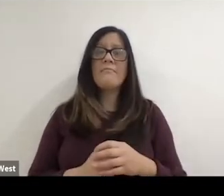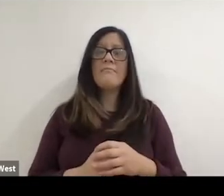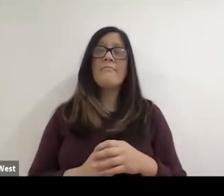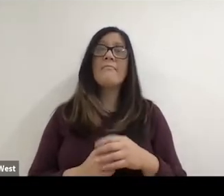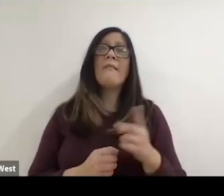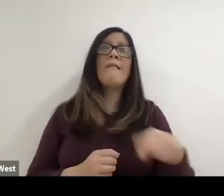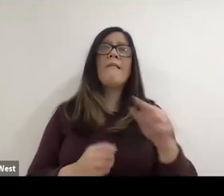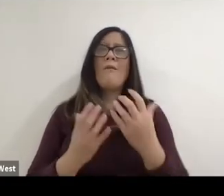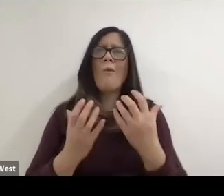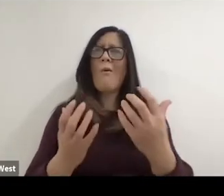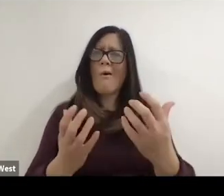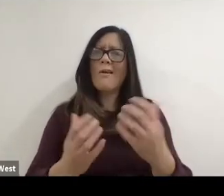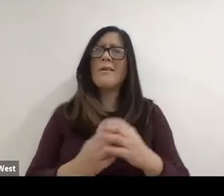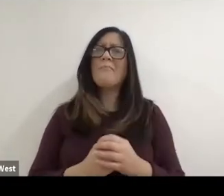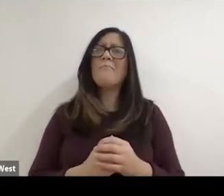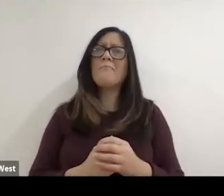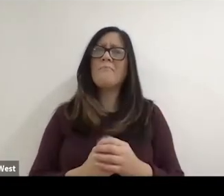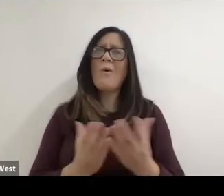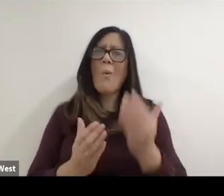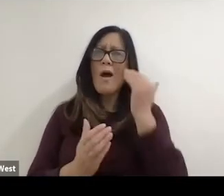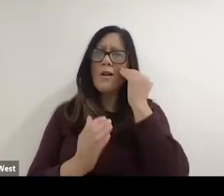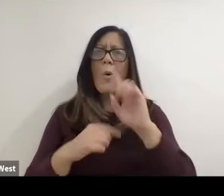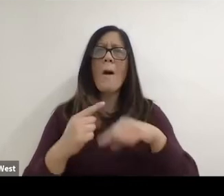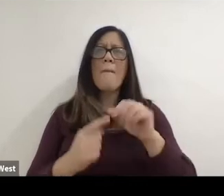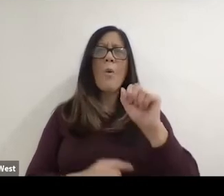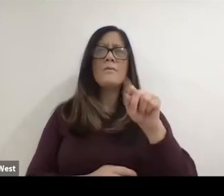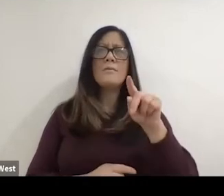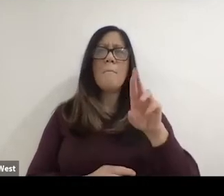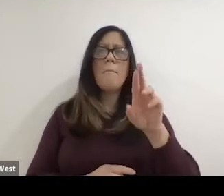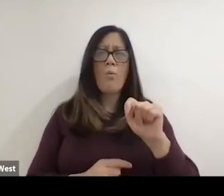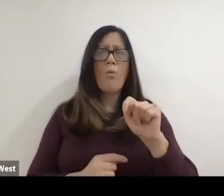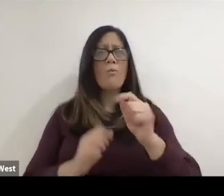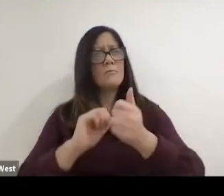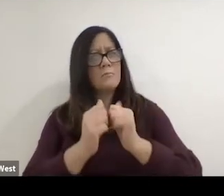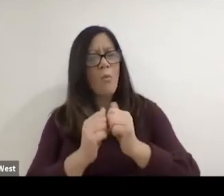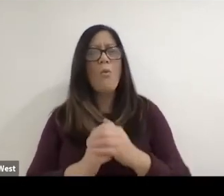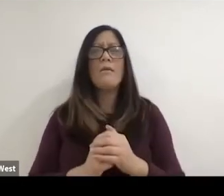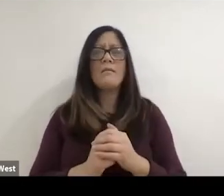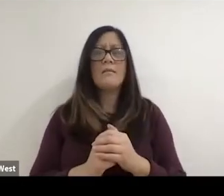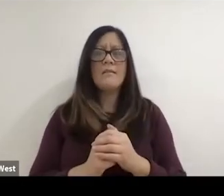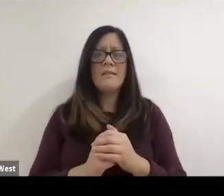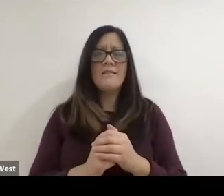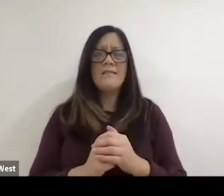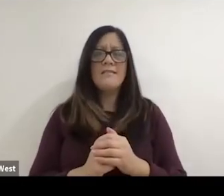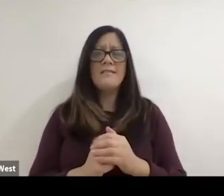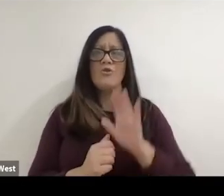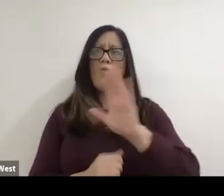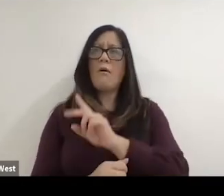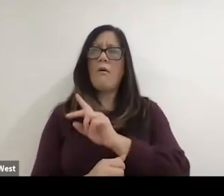be listening to this Honors colloquium. Want to know about sport? How it was from your personal end and what you've done to help develop it.